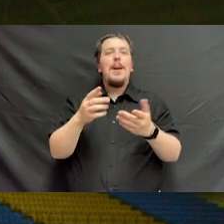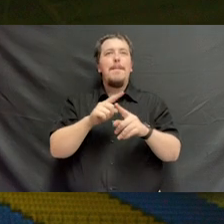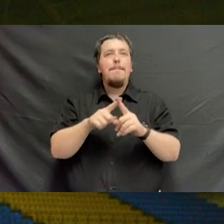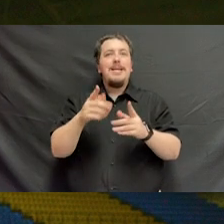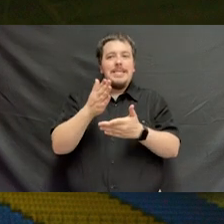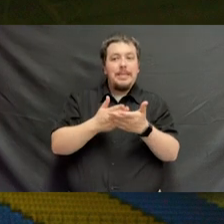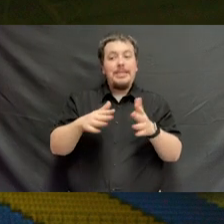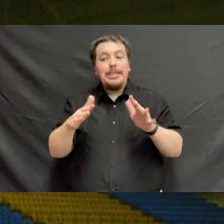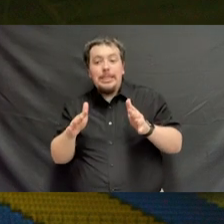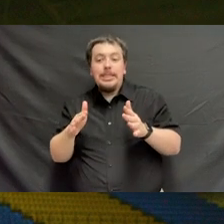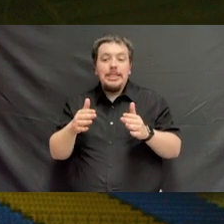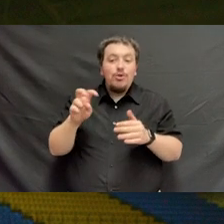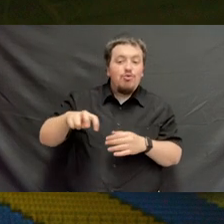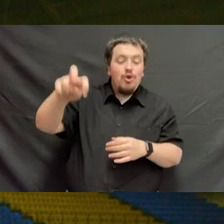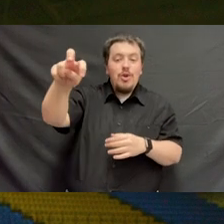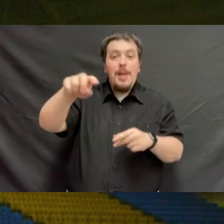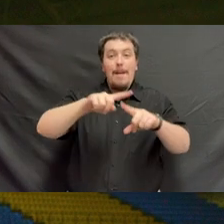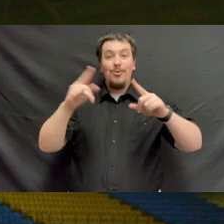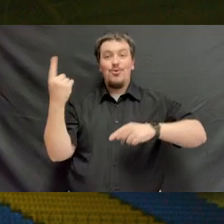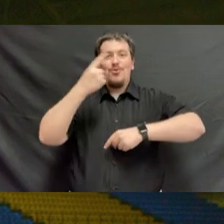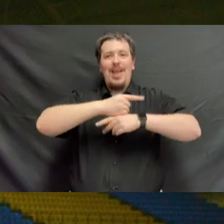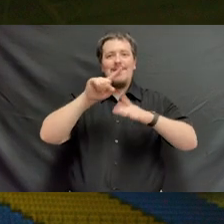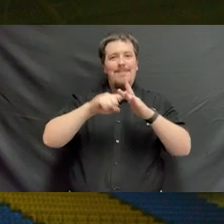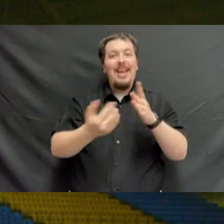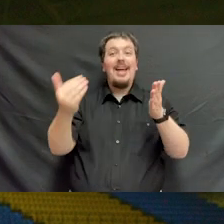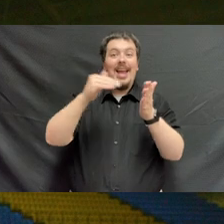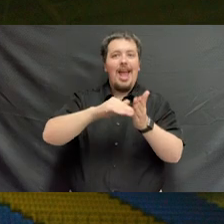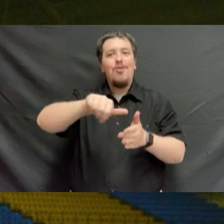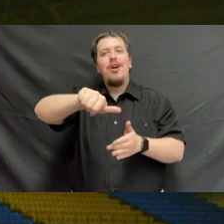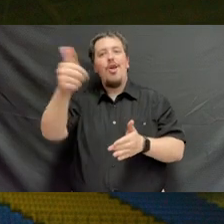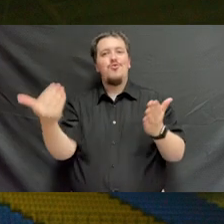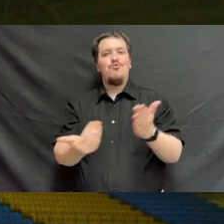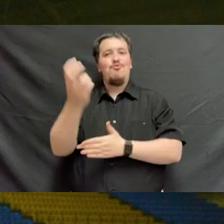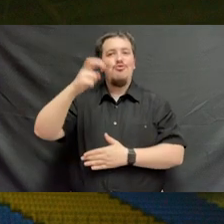about the journey that awaited you. Today begins another journey as you move from this place